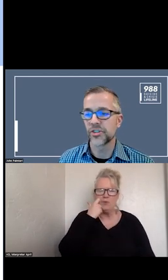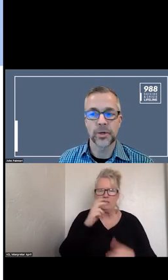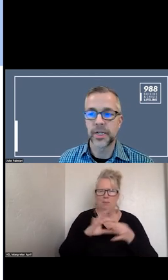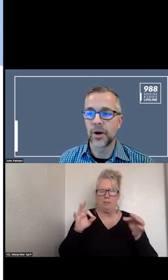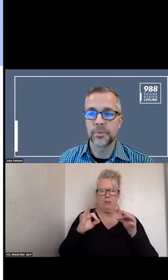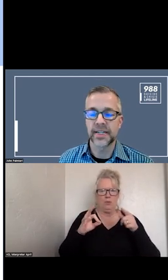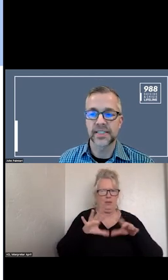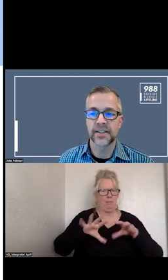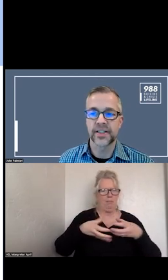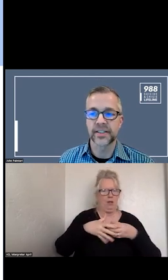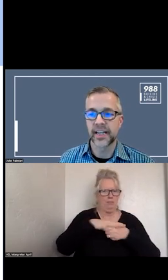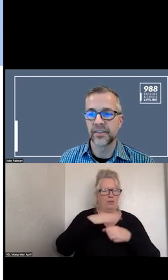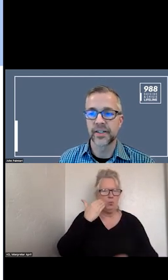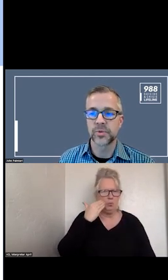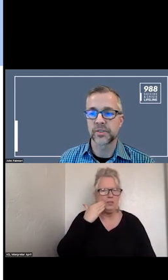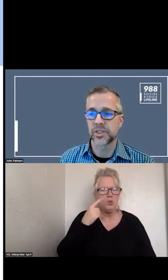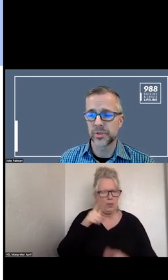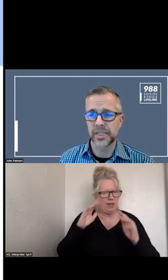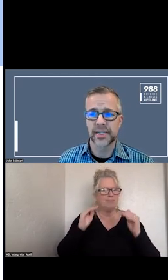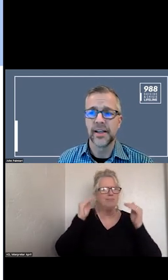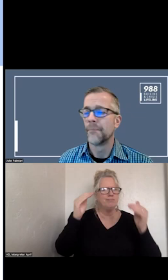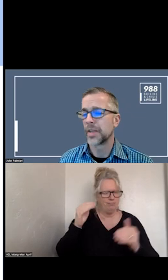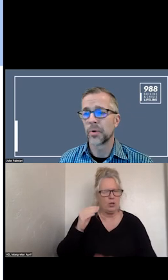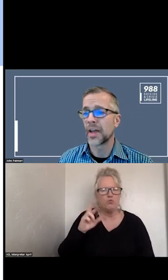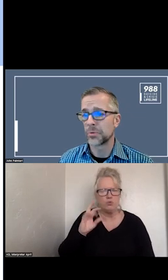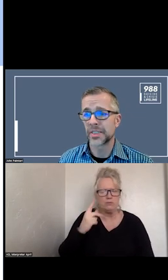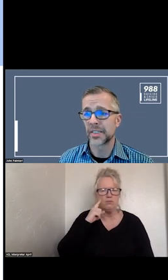THAT WE KNOW IT IS ELEVATED RISK OF SUICIDE AND WHERE THAT RISK